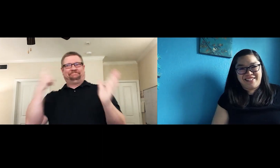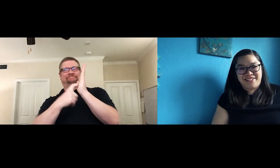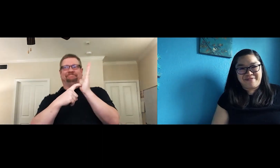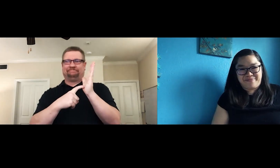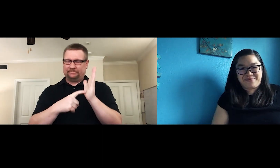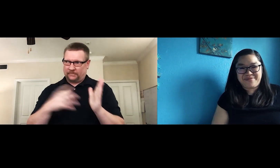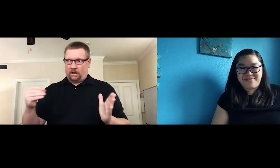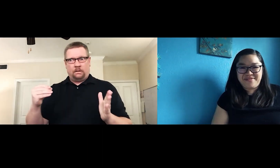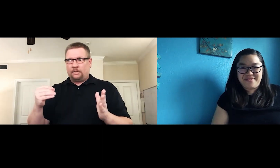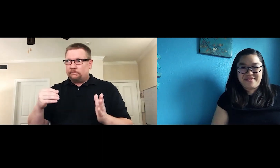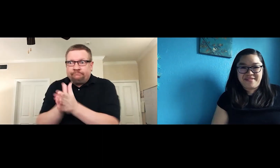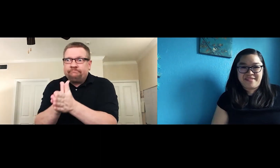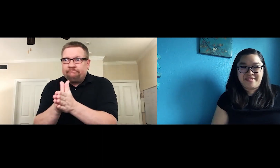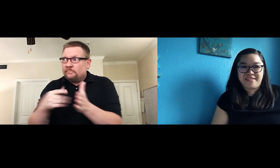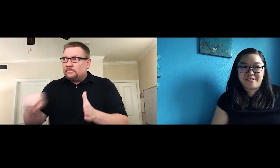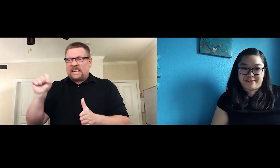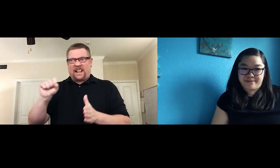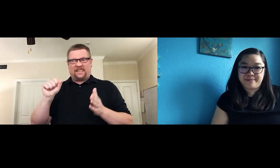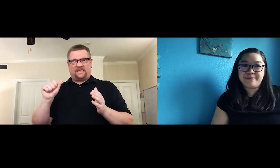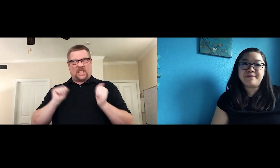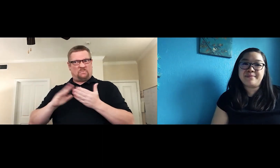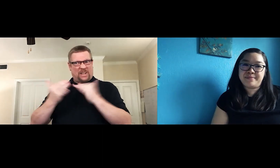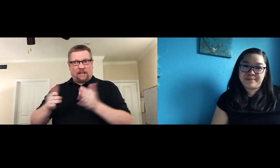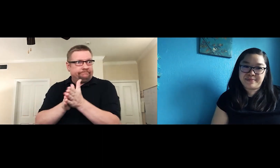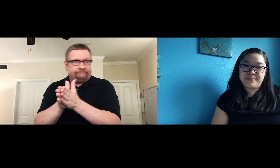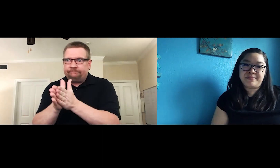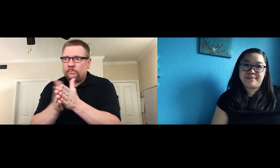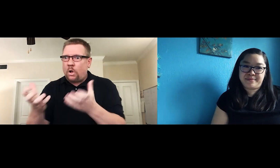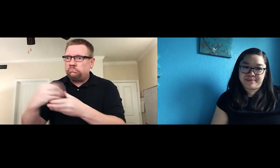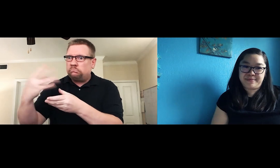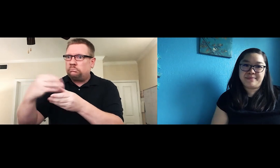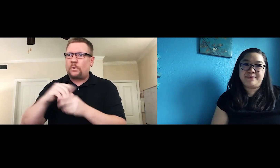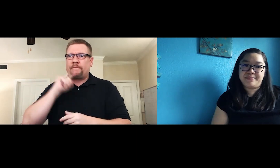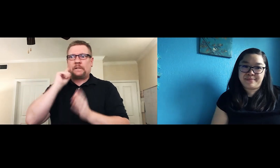As a result, we have garnered recognition. Seattle’s theater community now looks for